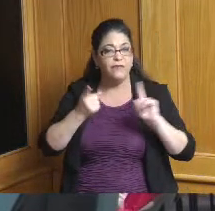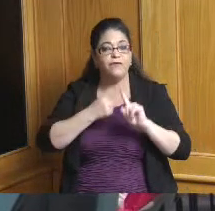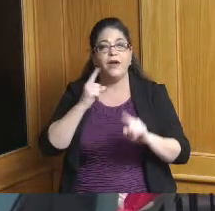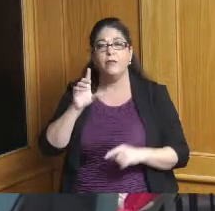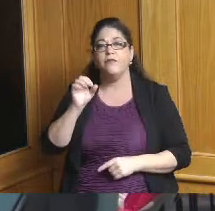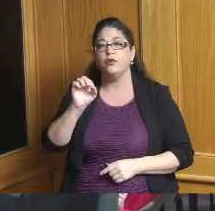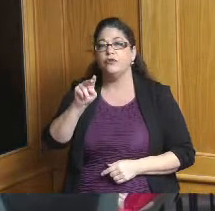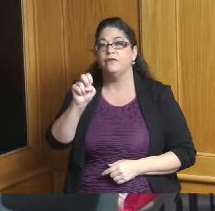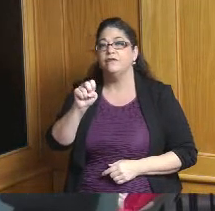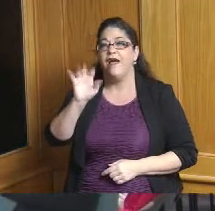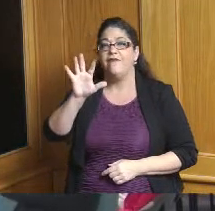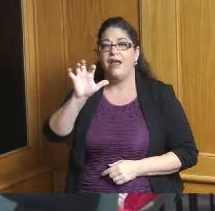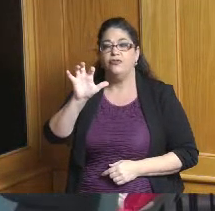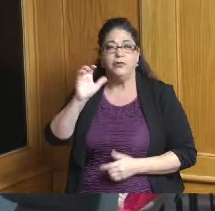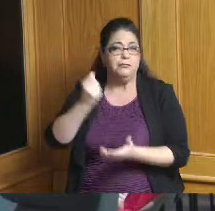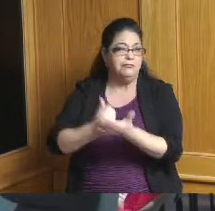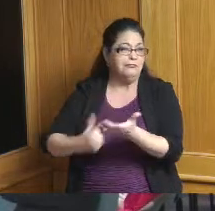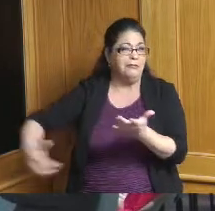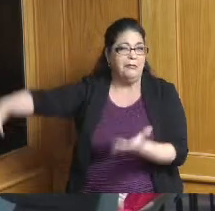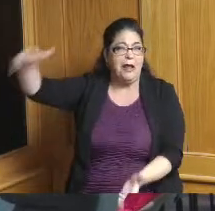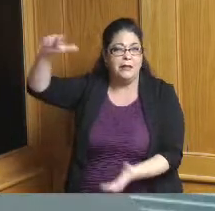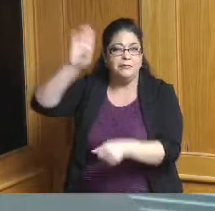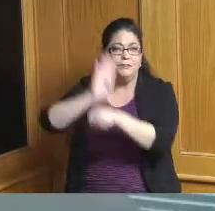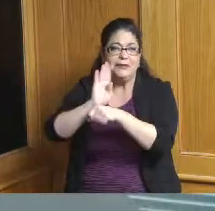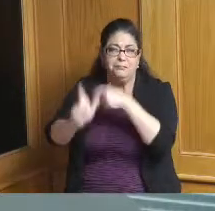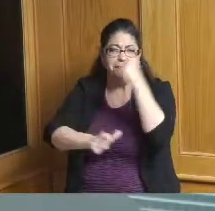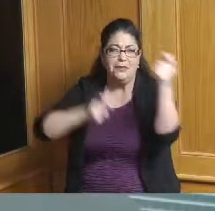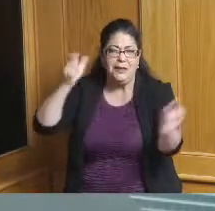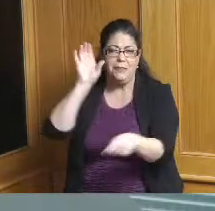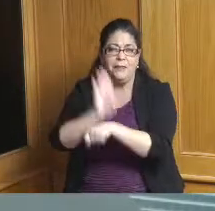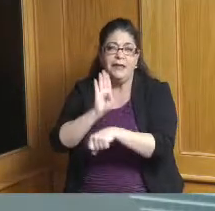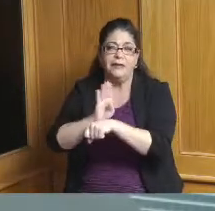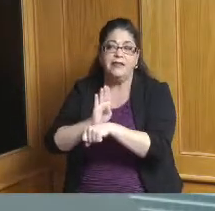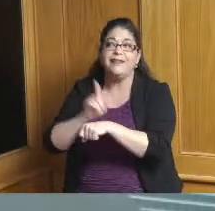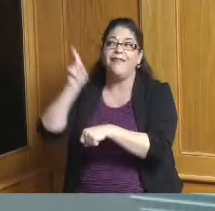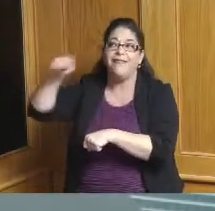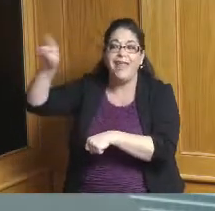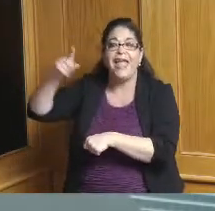was they really want to have the kind of environments that will attract talent particularly